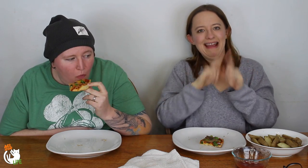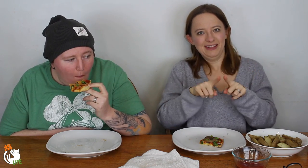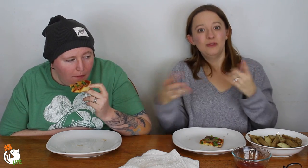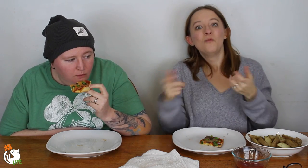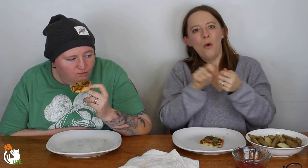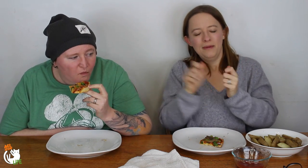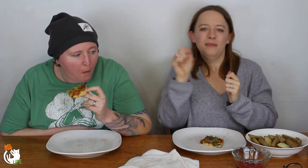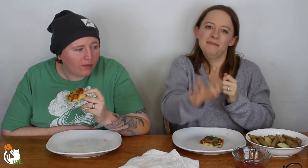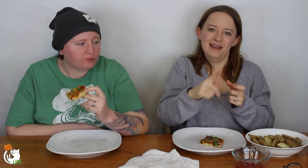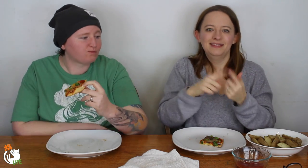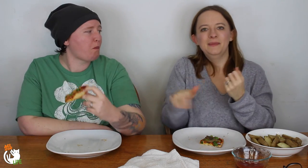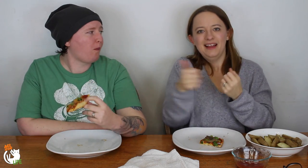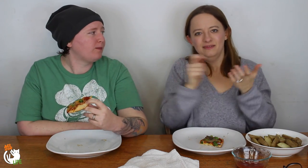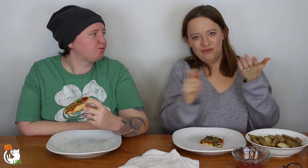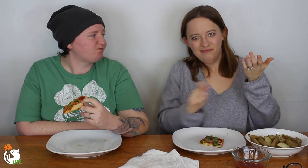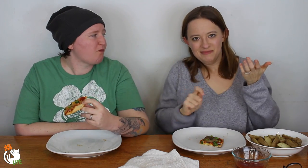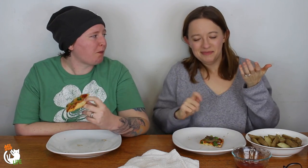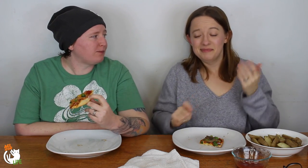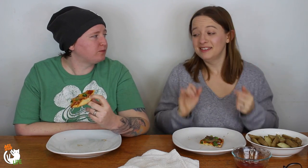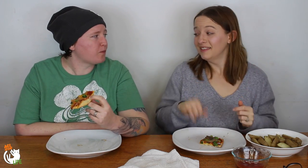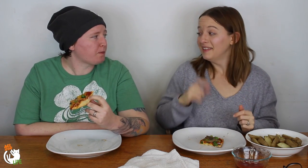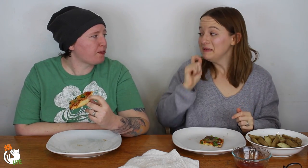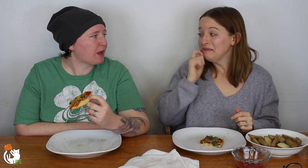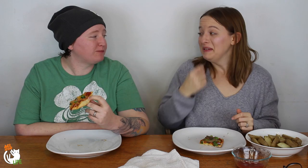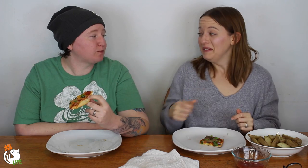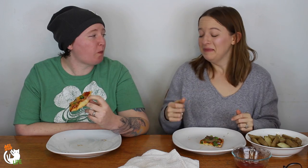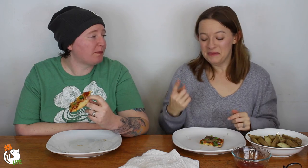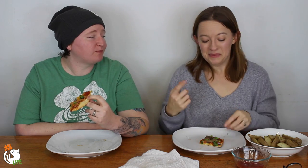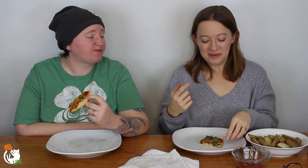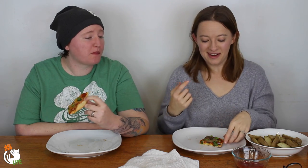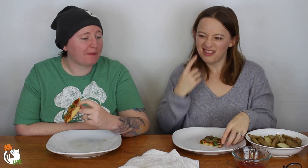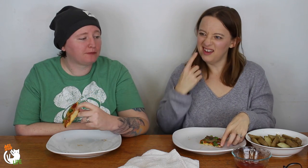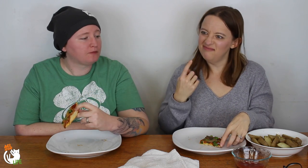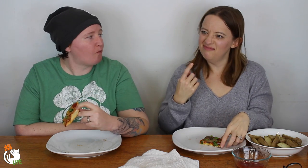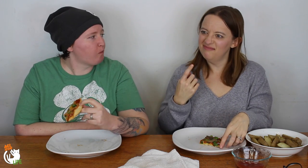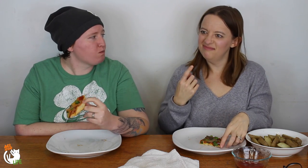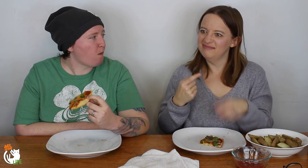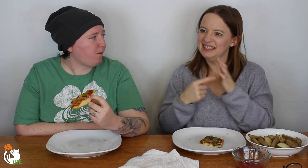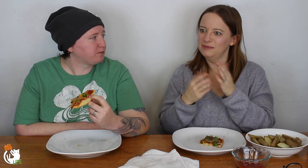You are suppose to write an answer, roll it back, and then somebody else can write an answer. So, I thought it was pretty cool too.